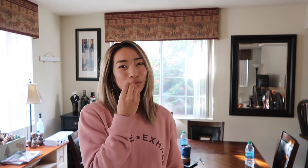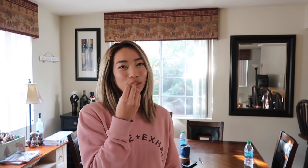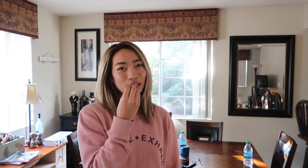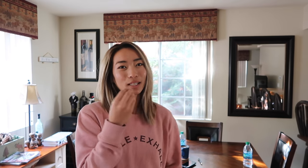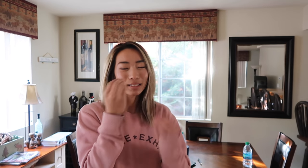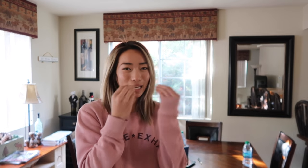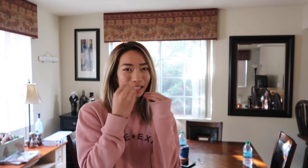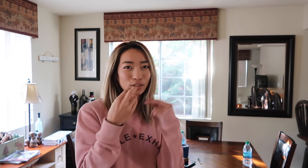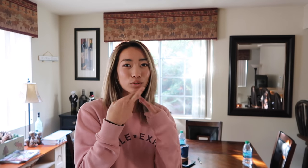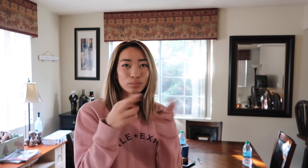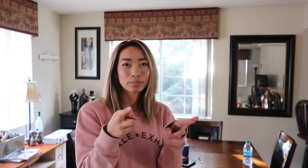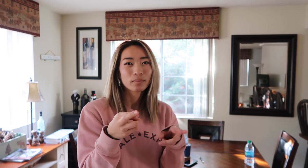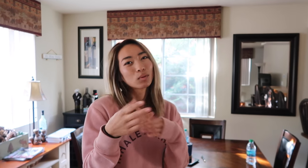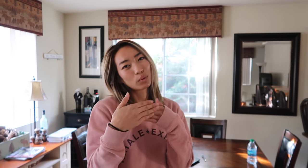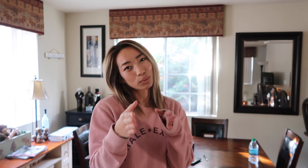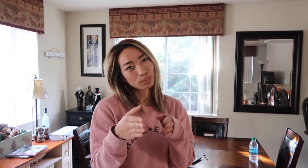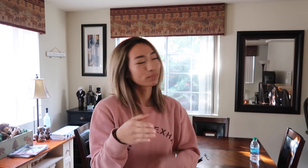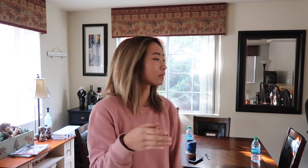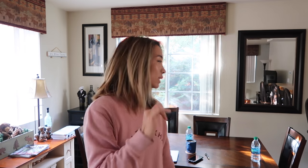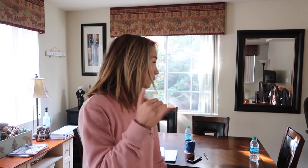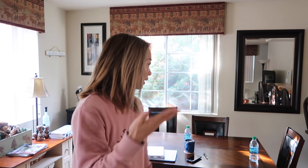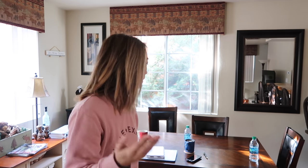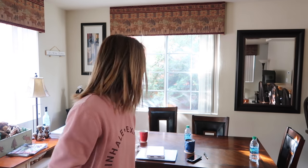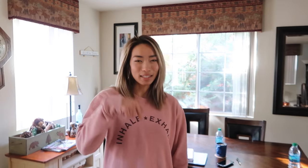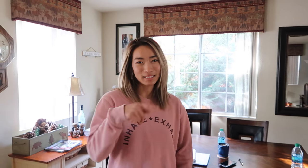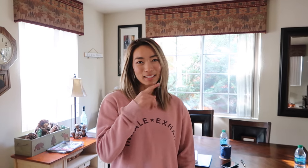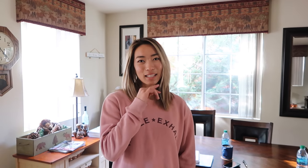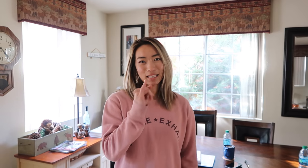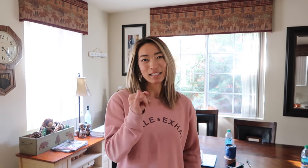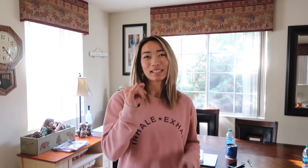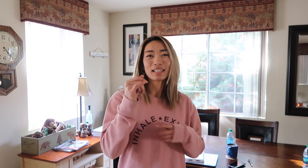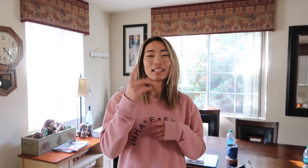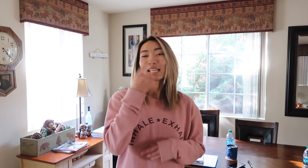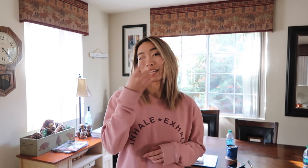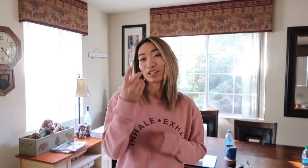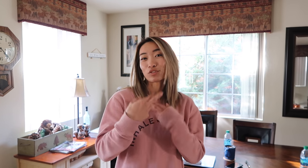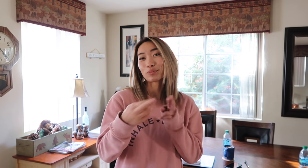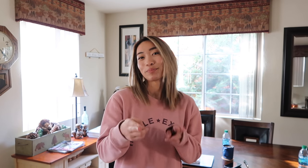which is eating dining room or room same thing this is the dining room